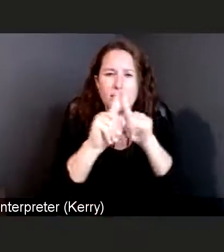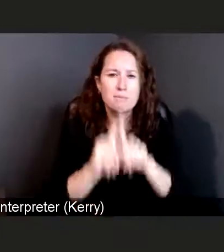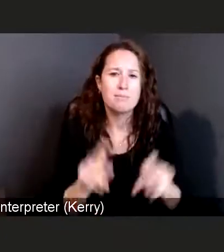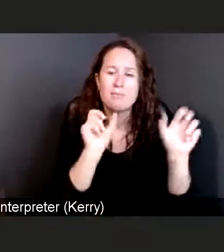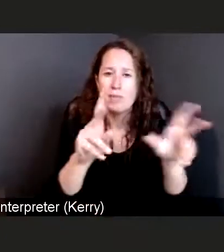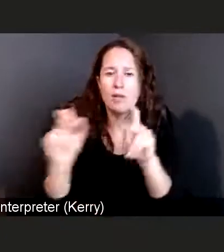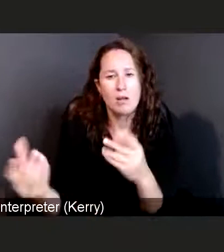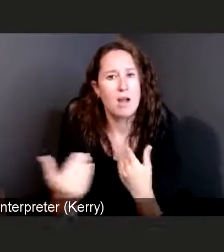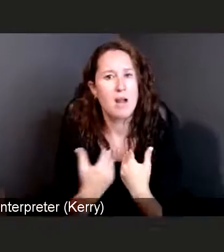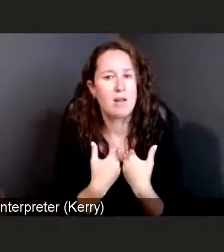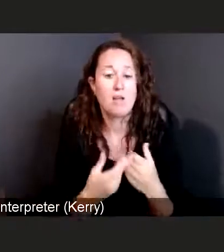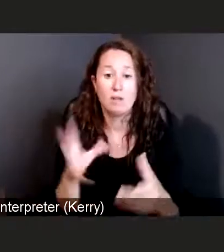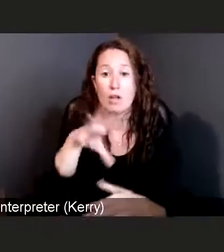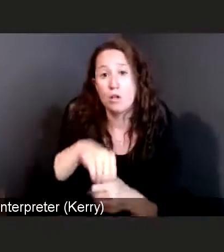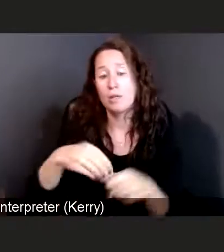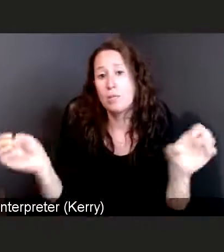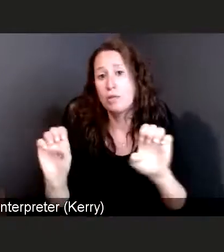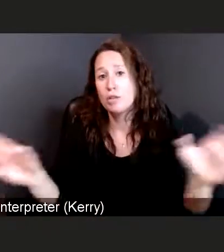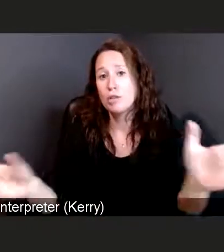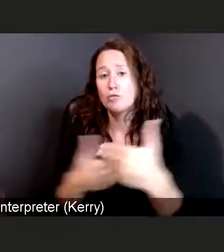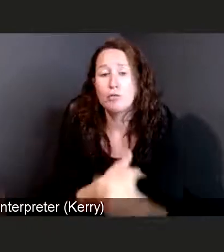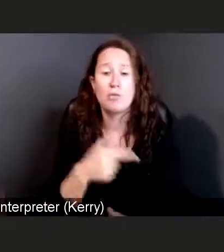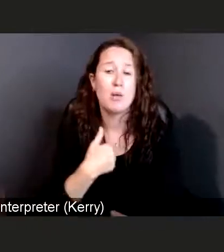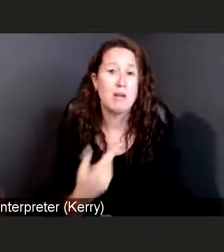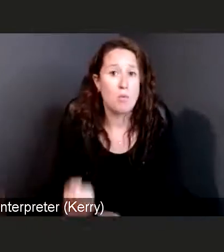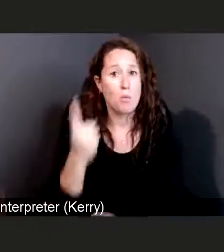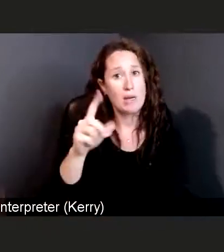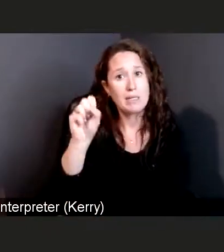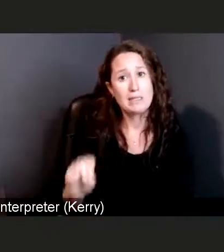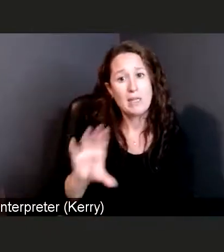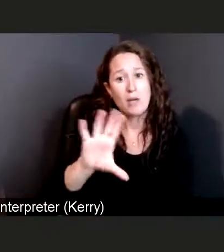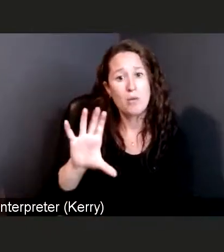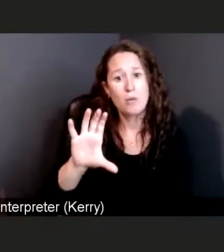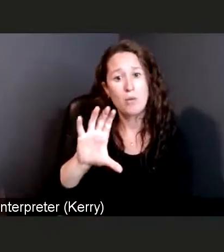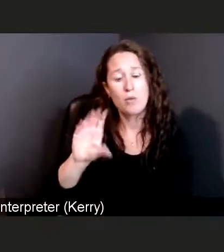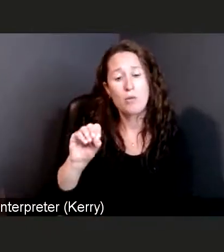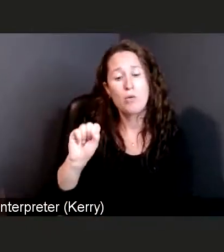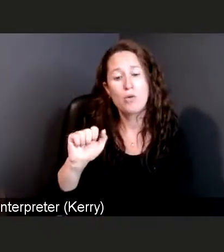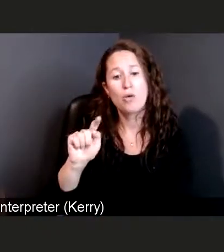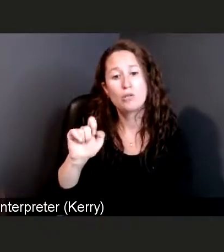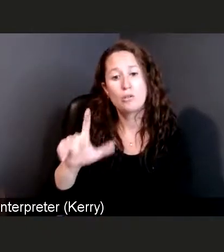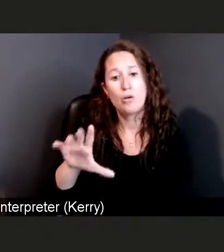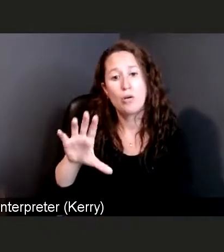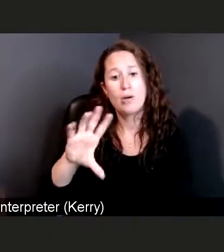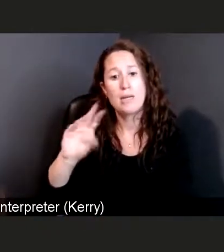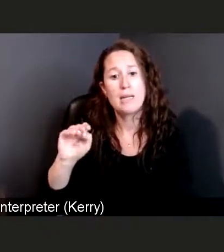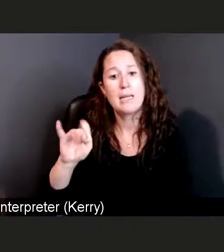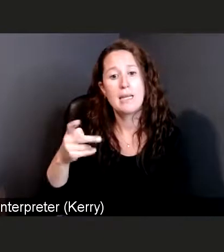one in the South Coastal Campus on Roxanna Road, and your Millville and Dagsboro,